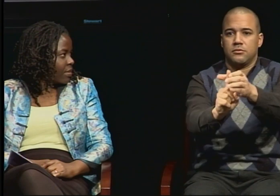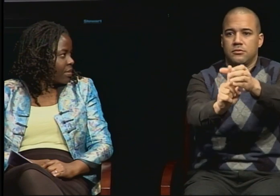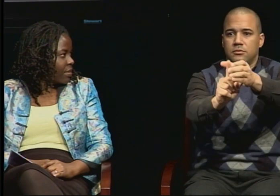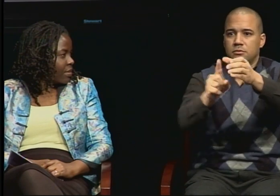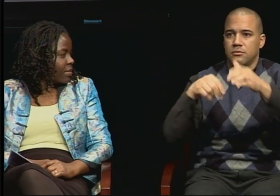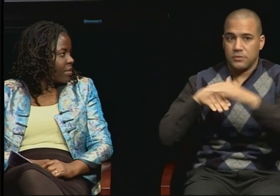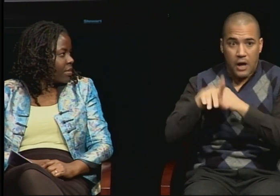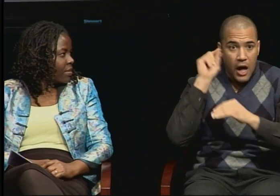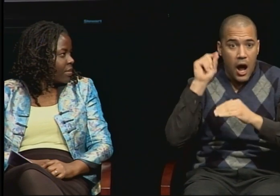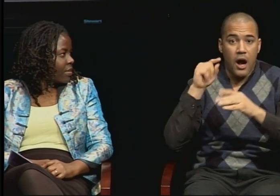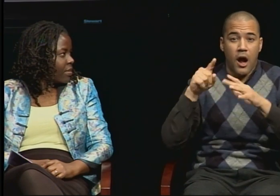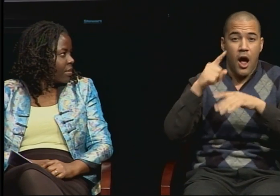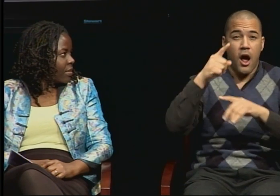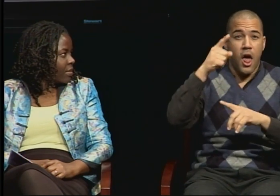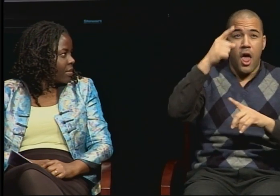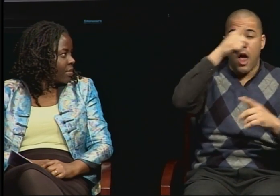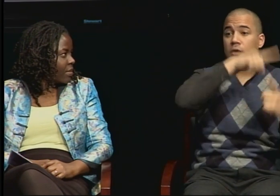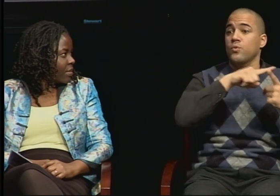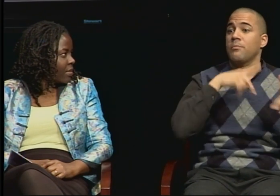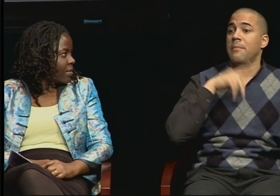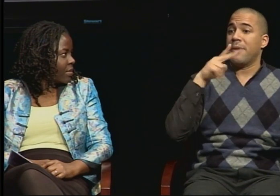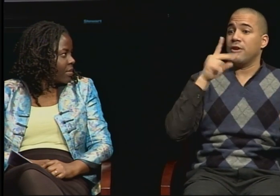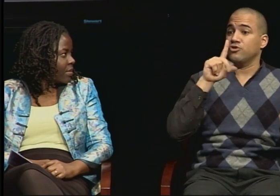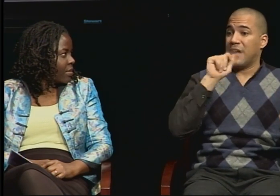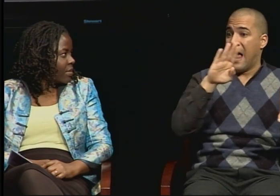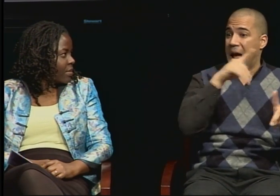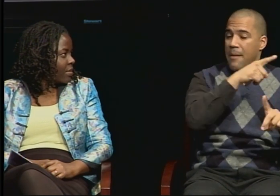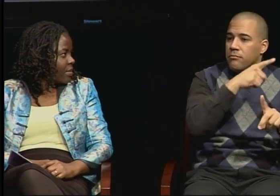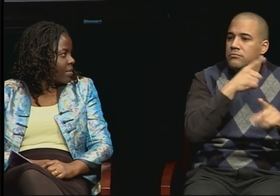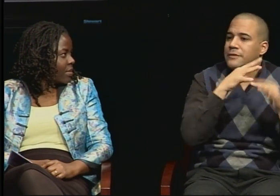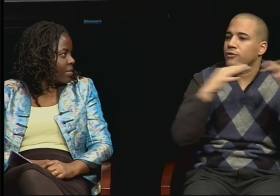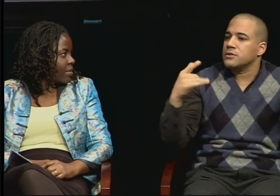you know microbiology is a very diverse field.